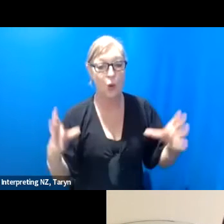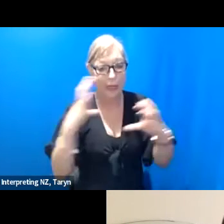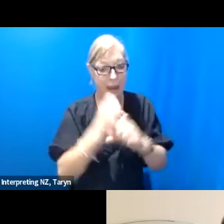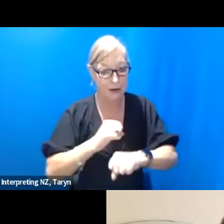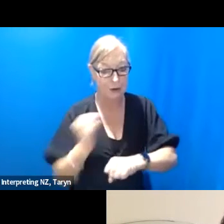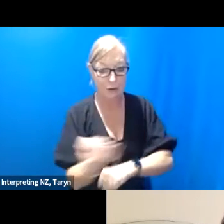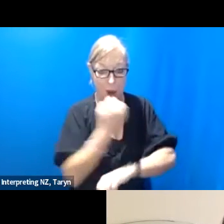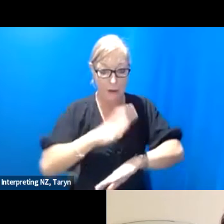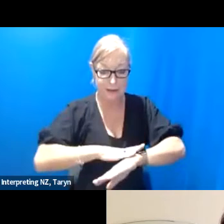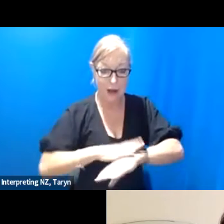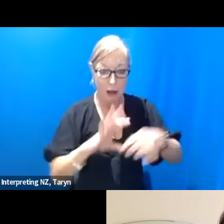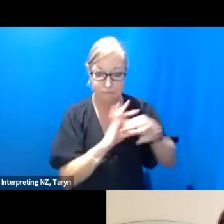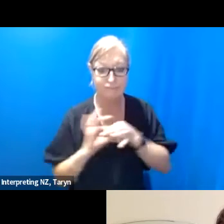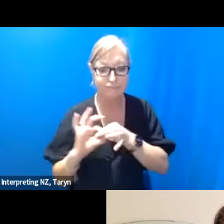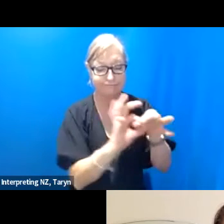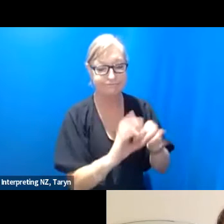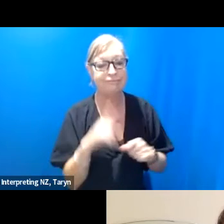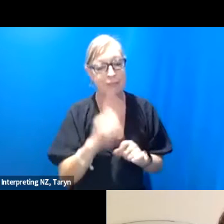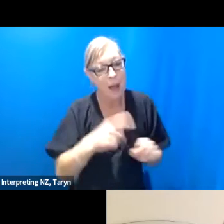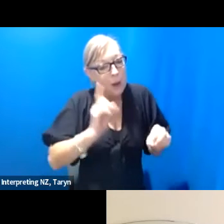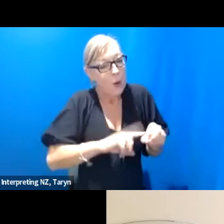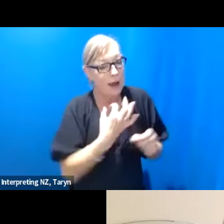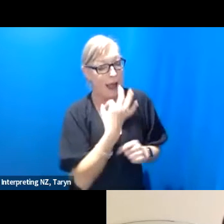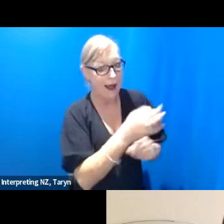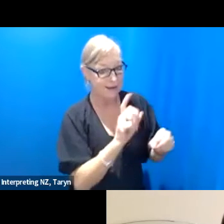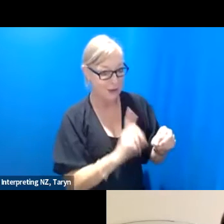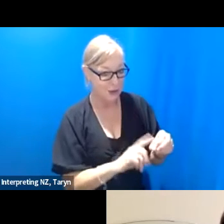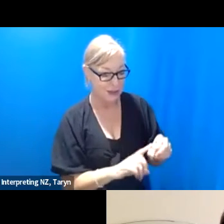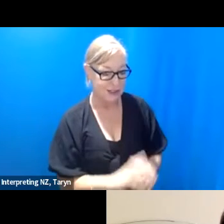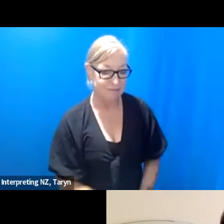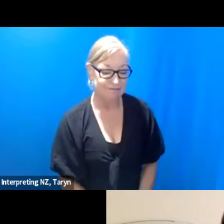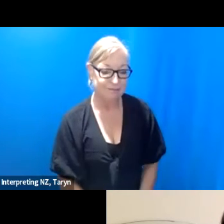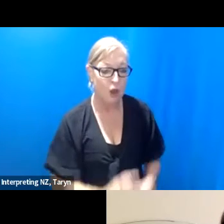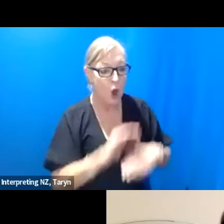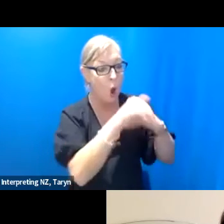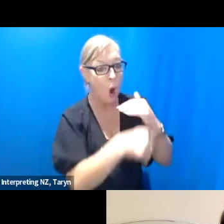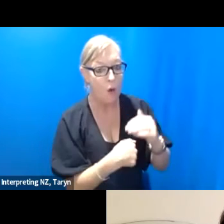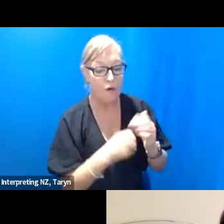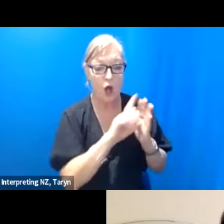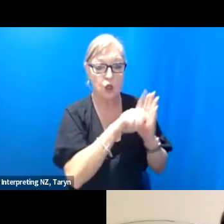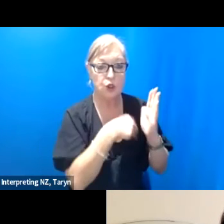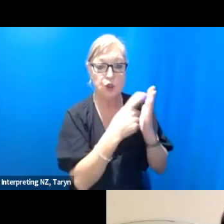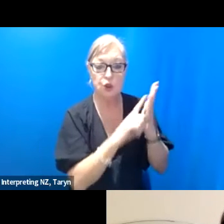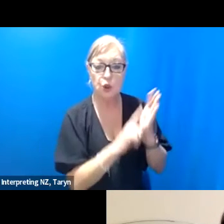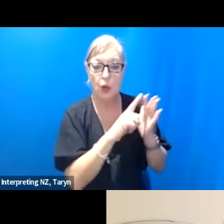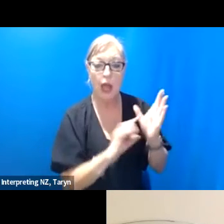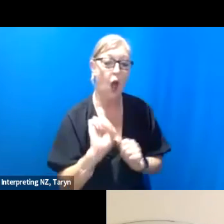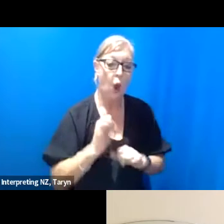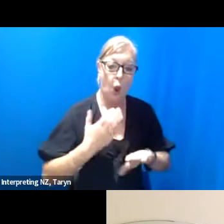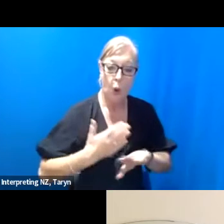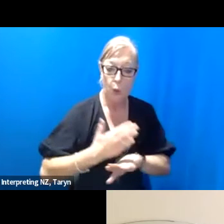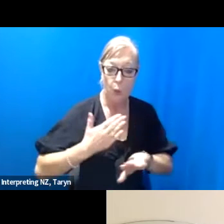but actually I'm just gonna quickly ask this question around Julia, her work, and what ideas